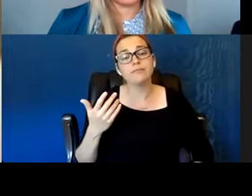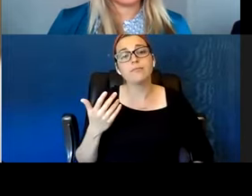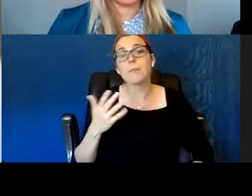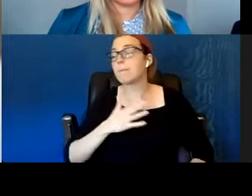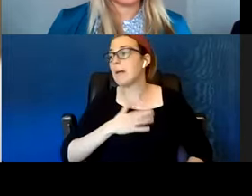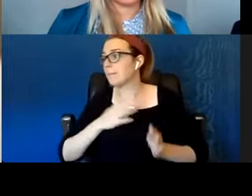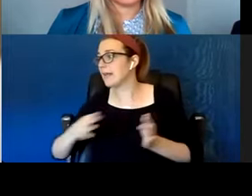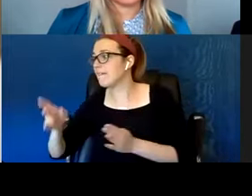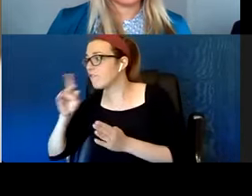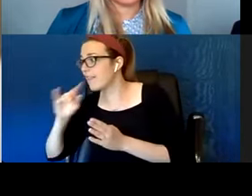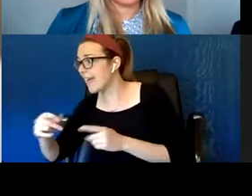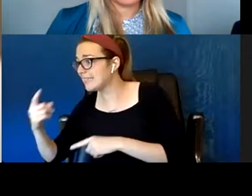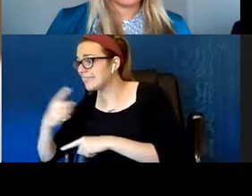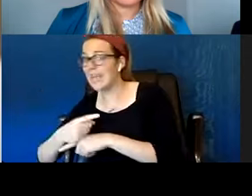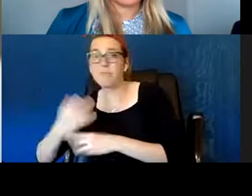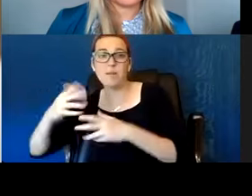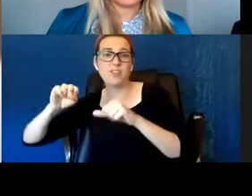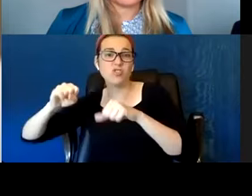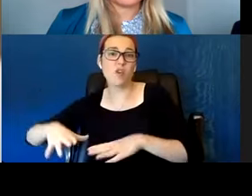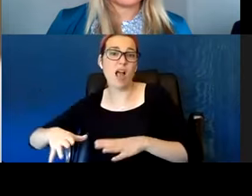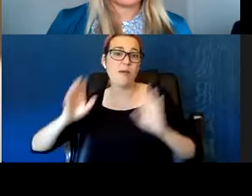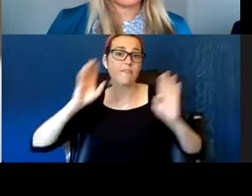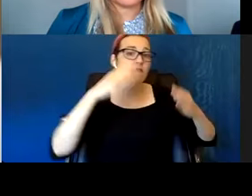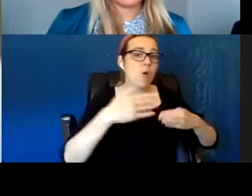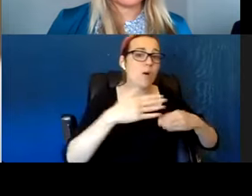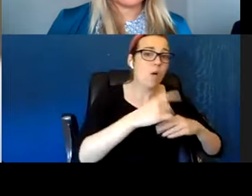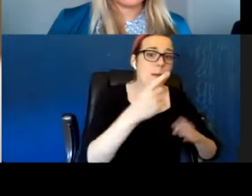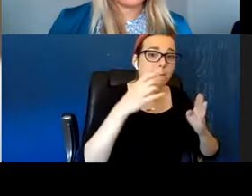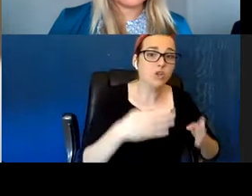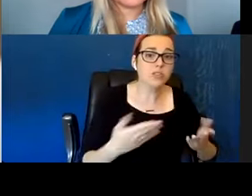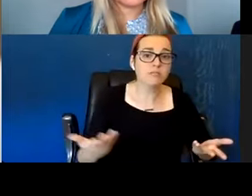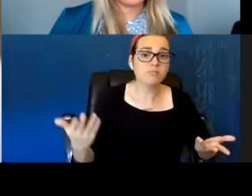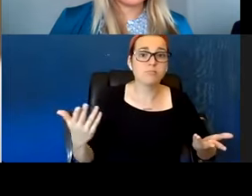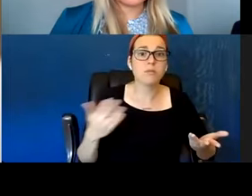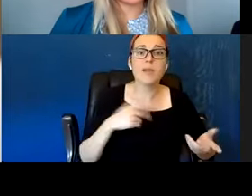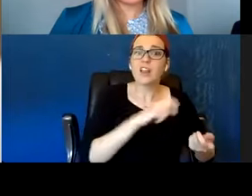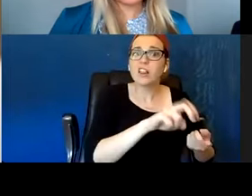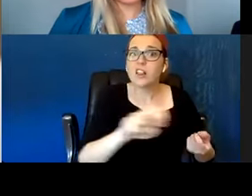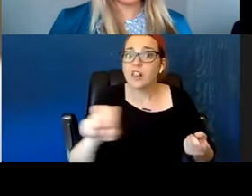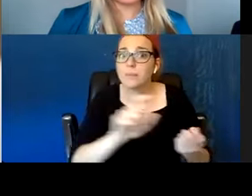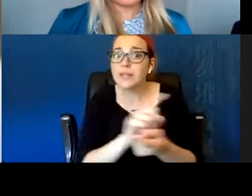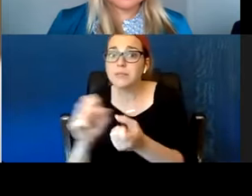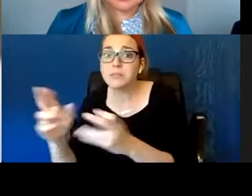if you wanna see the results and it might not work. I mean, I had this client, Miss B.